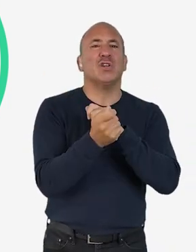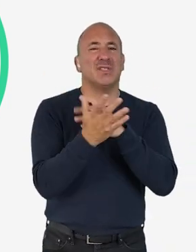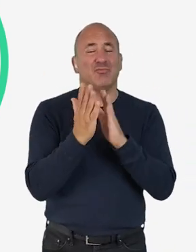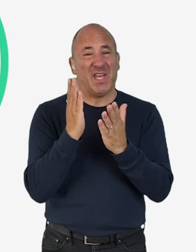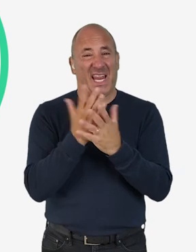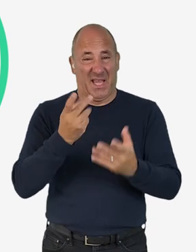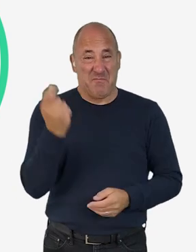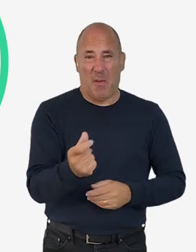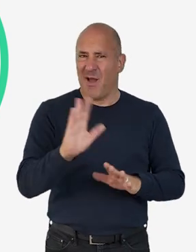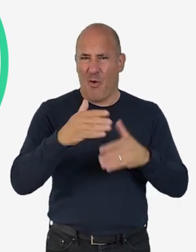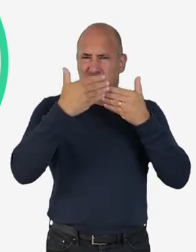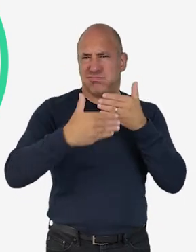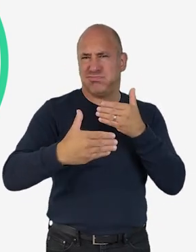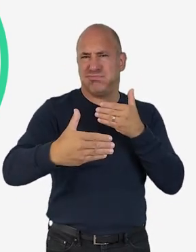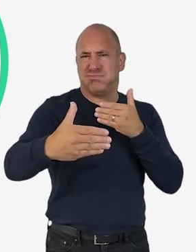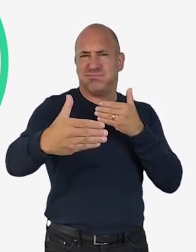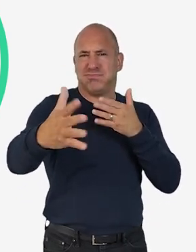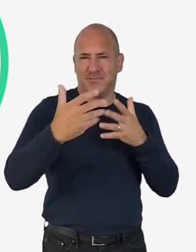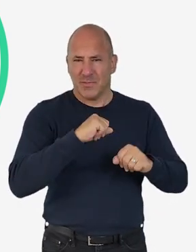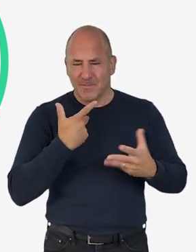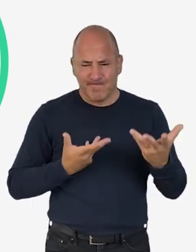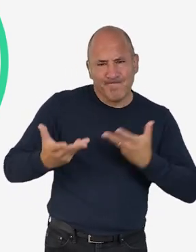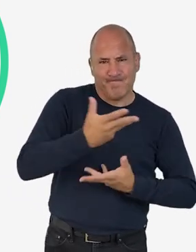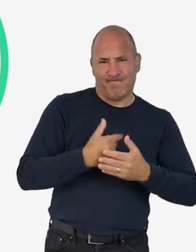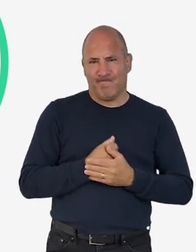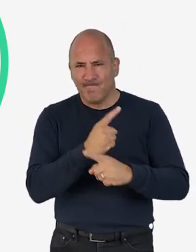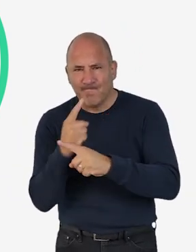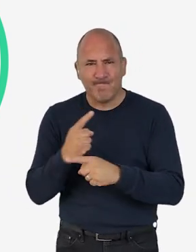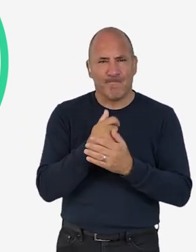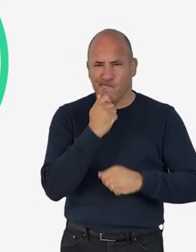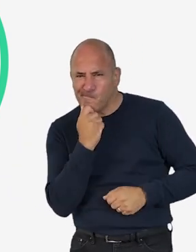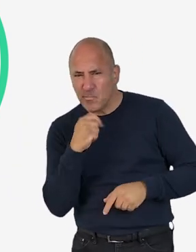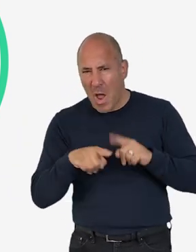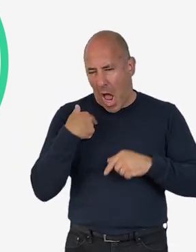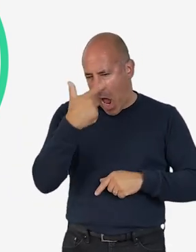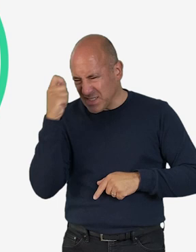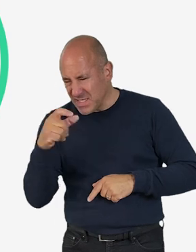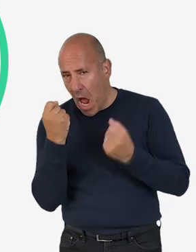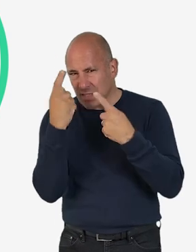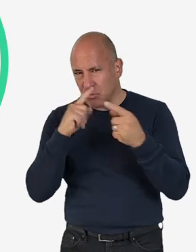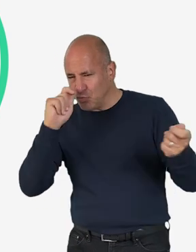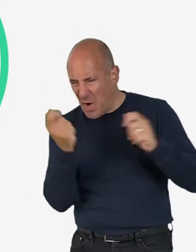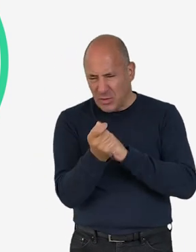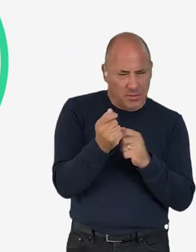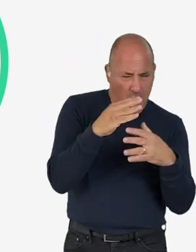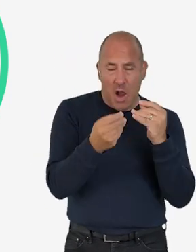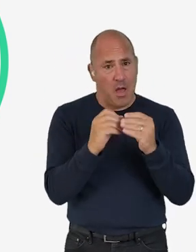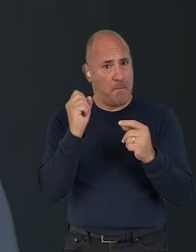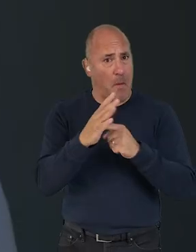not a sprint, and creating spaces for collective conversation, doubt, understanding and shifting ideas is essential.